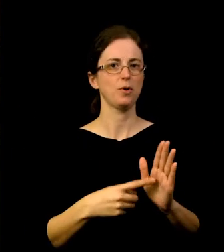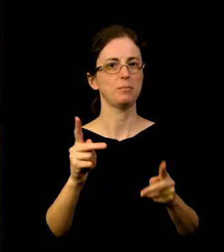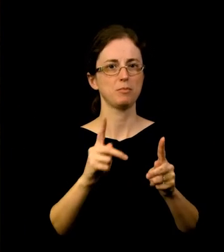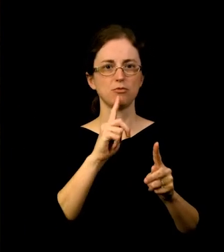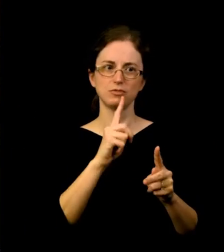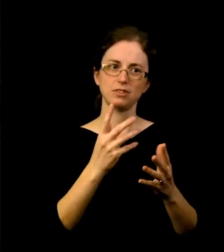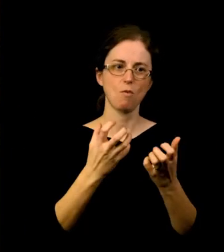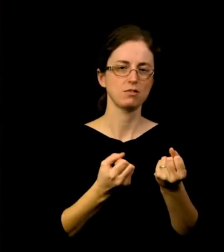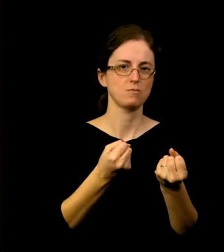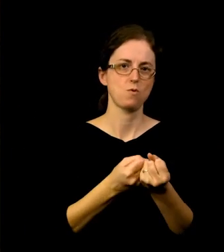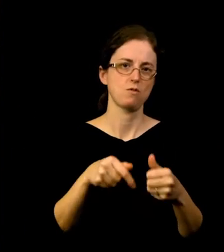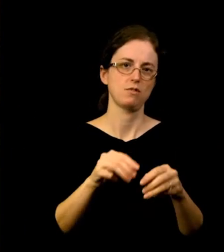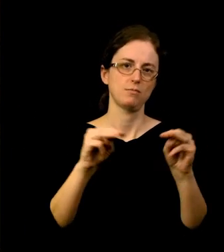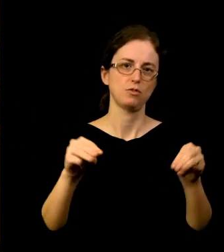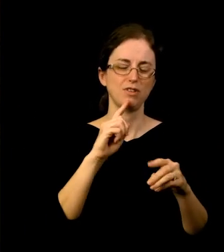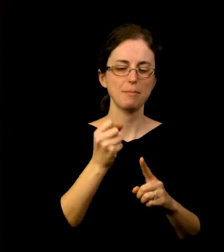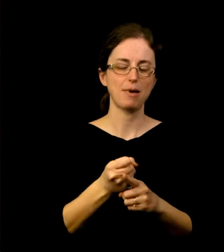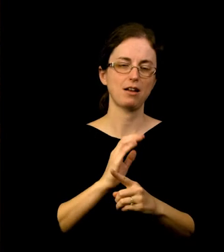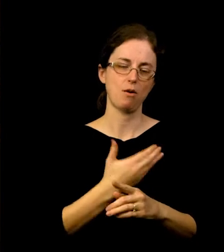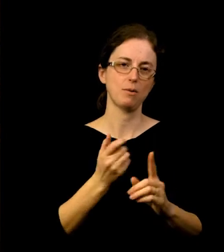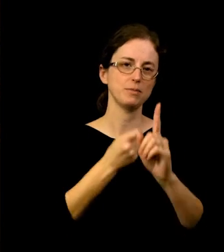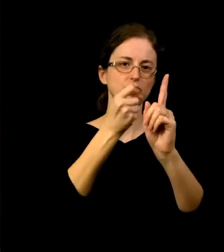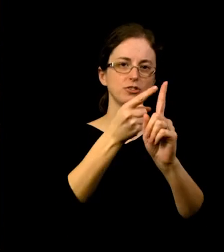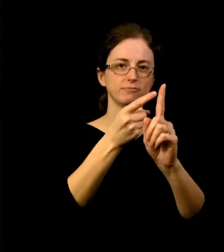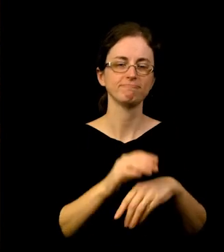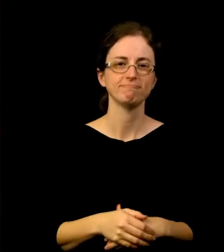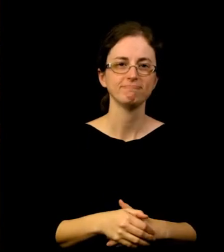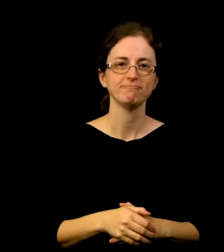This season we will carry forward the power of gratitude and coming together